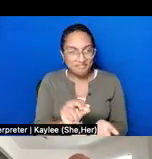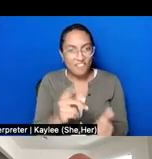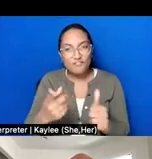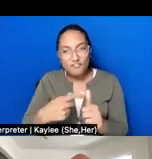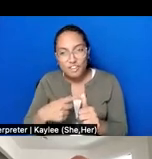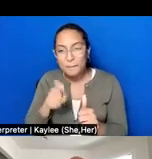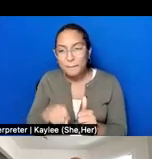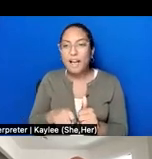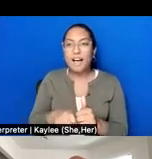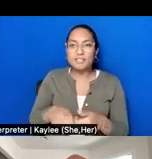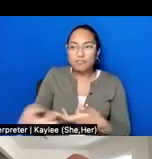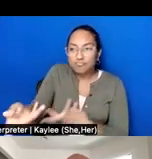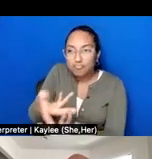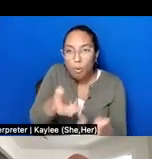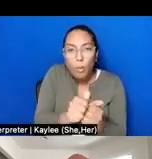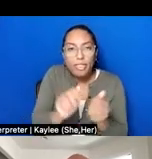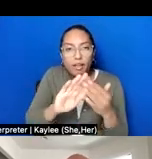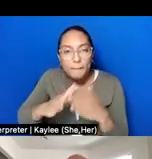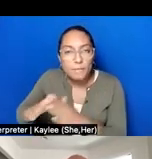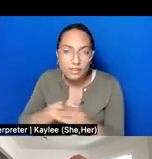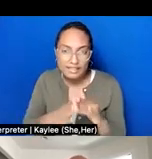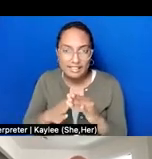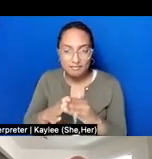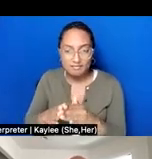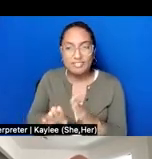And that's what we did with the Muslims in Brooklyn project. We sponsored community